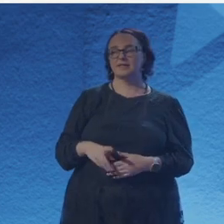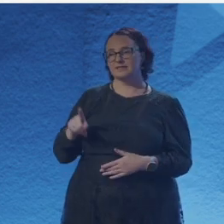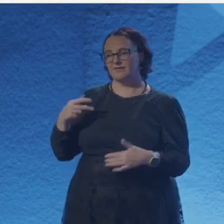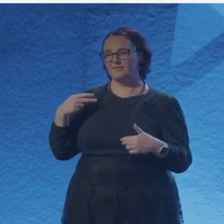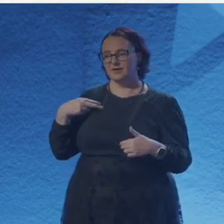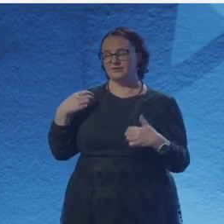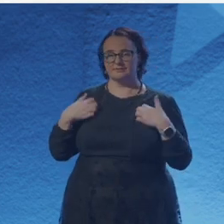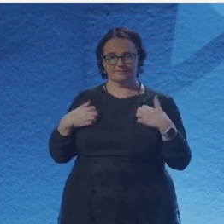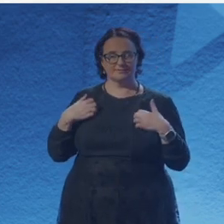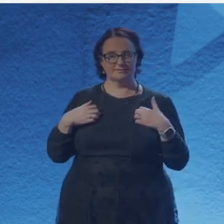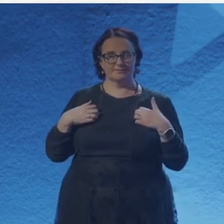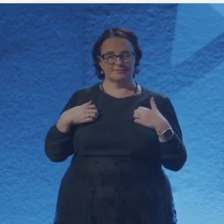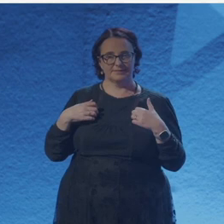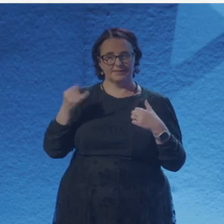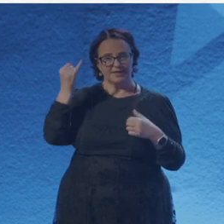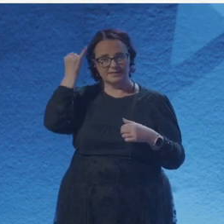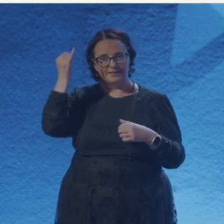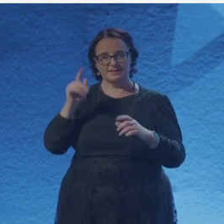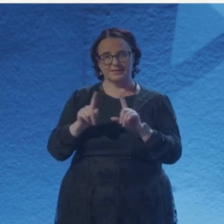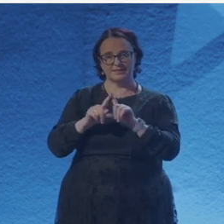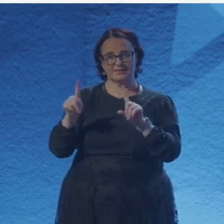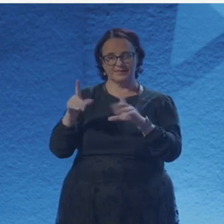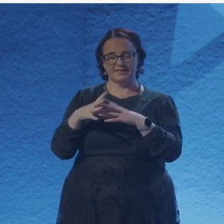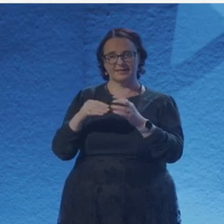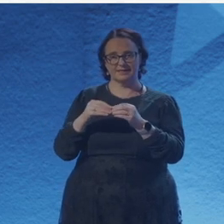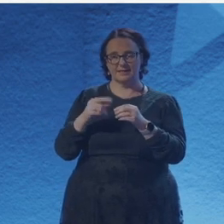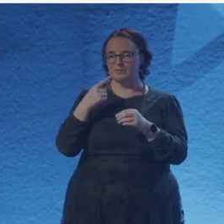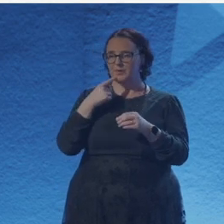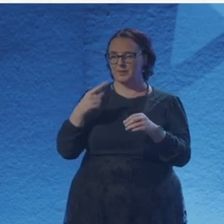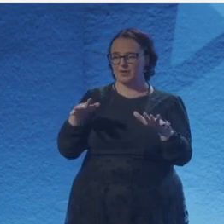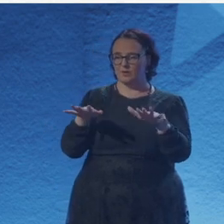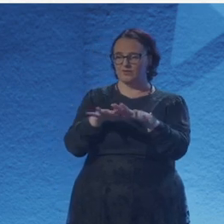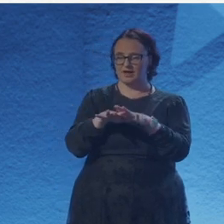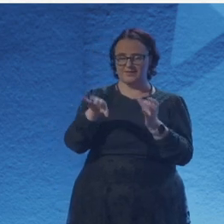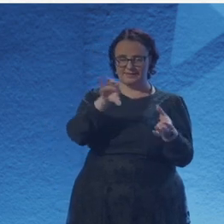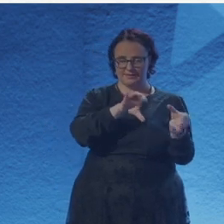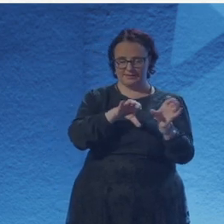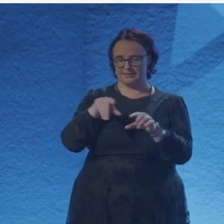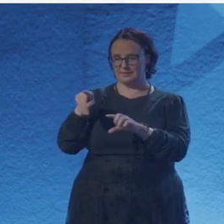And so but I mean, that's of but what's interesting enough was that Dirac